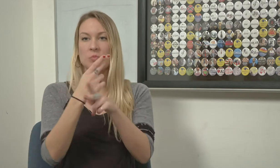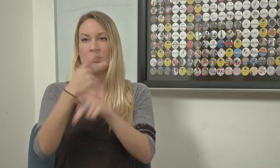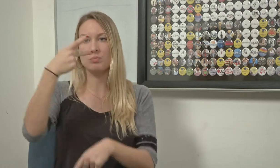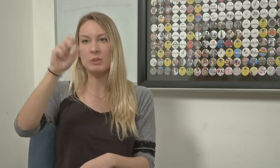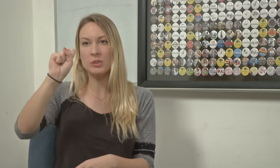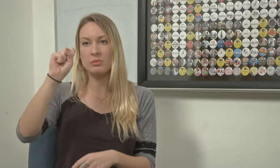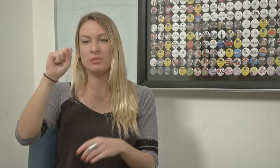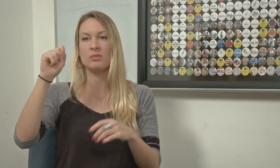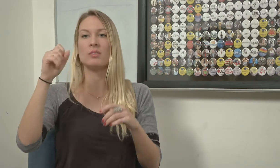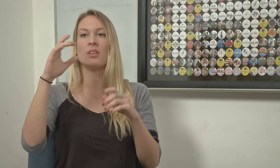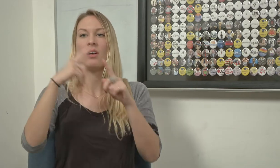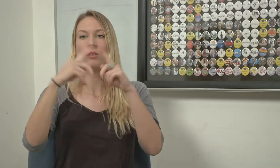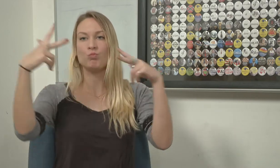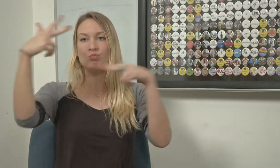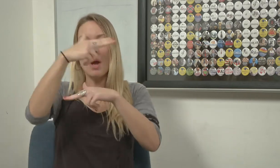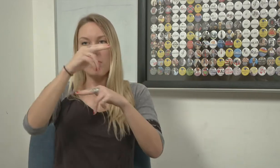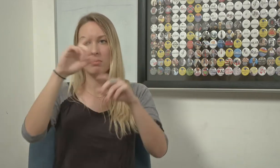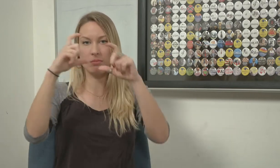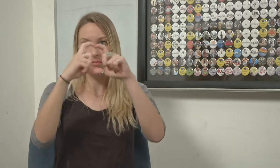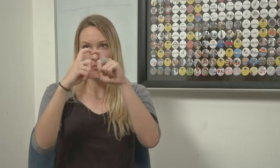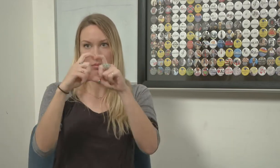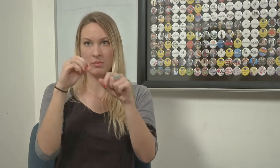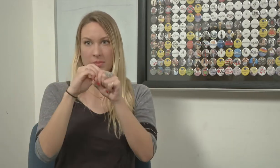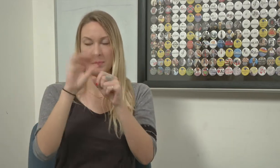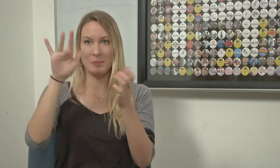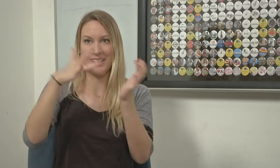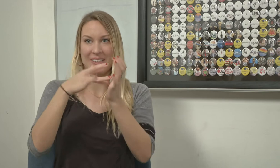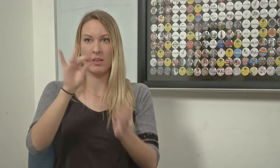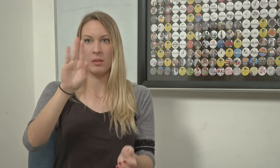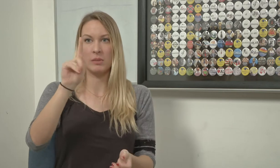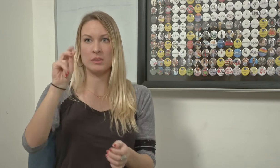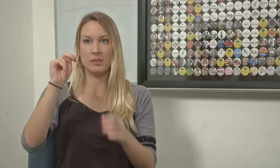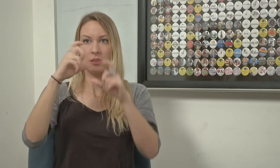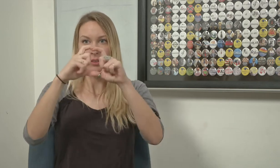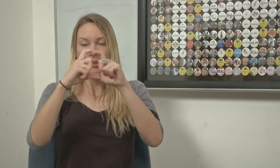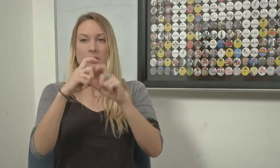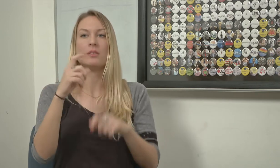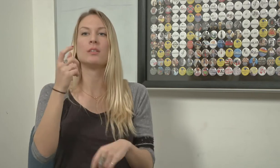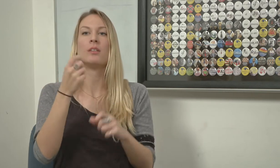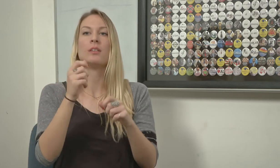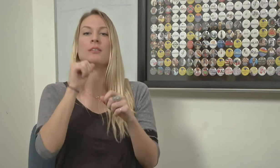Then we use Photoshop to crop the images to fit into a circle.